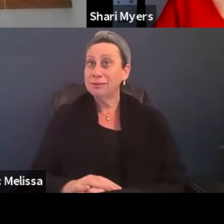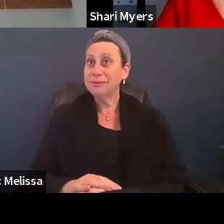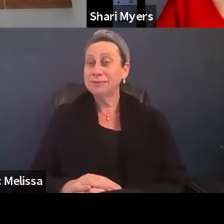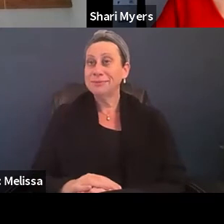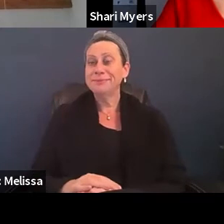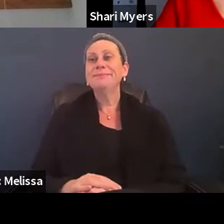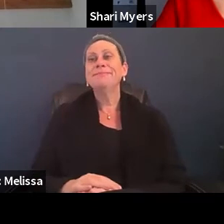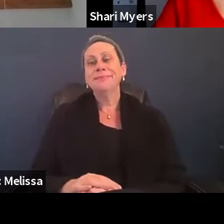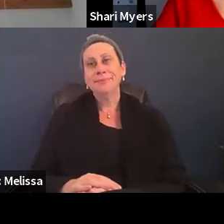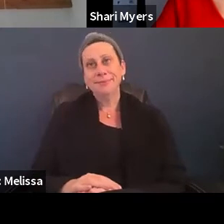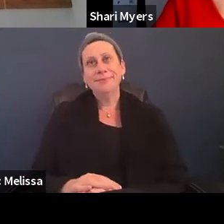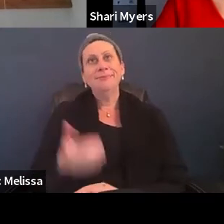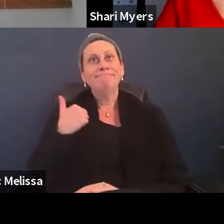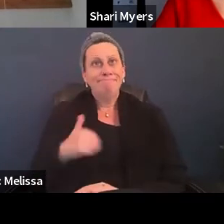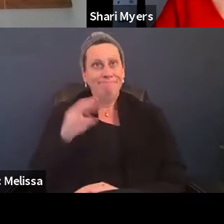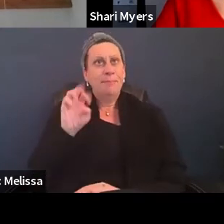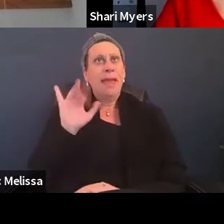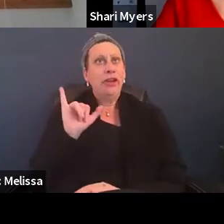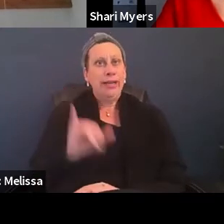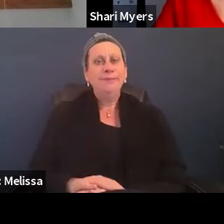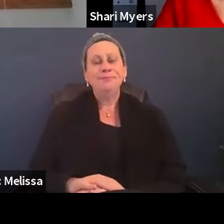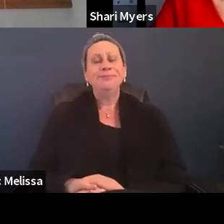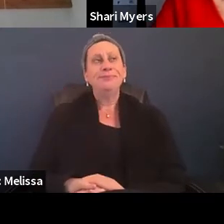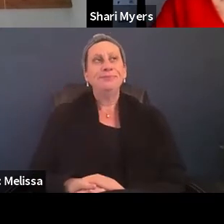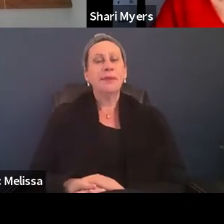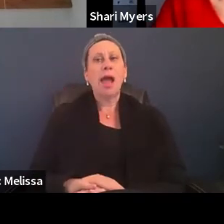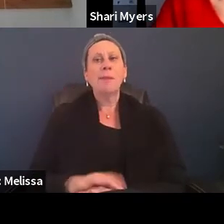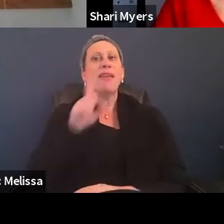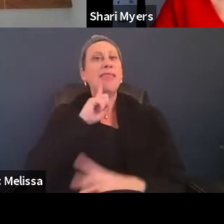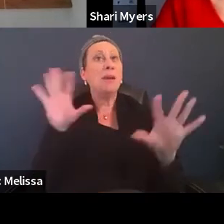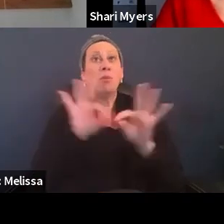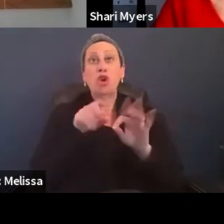Yes, it's Mary. I think having that support system